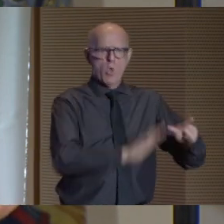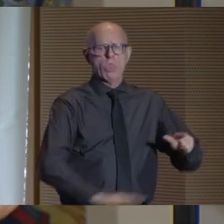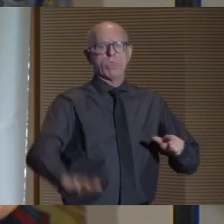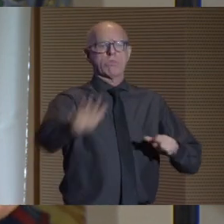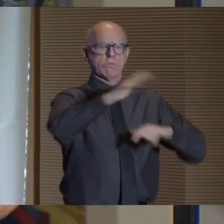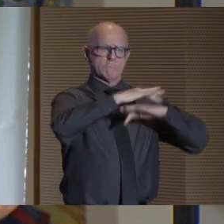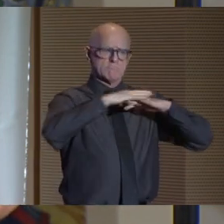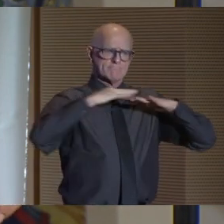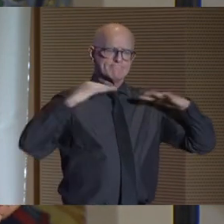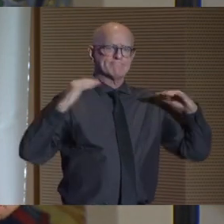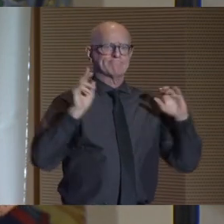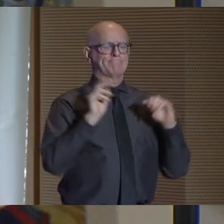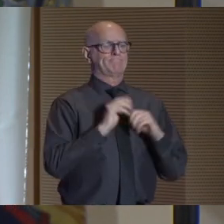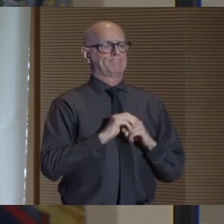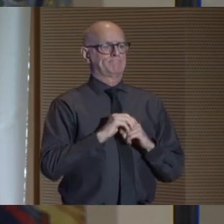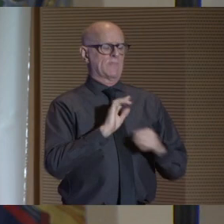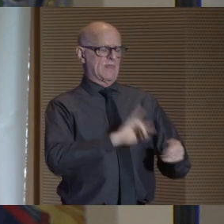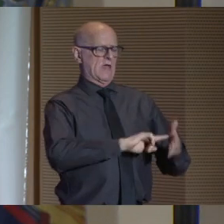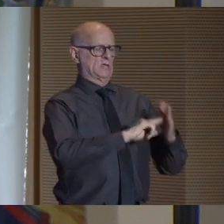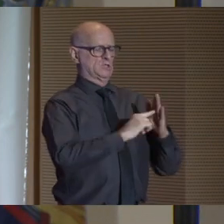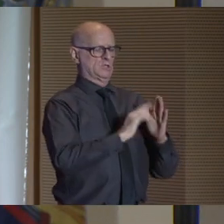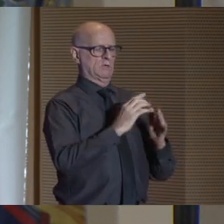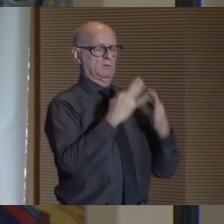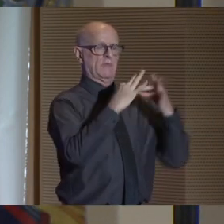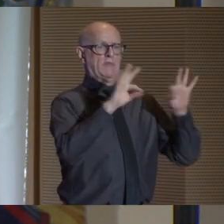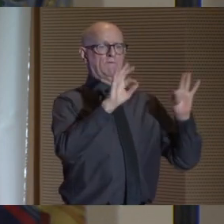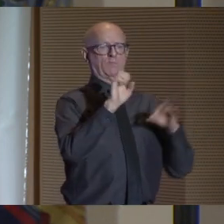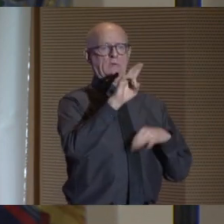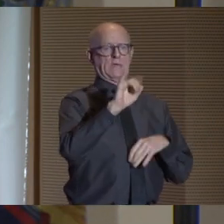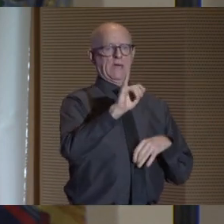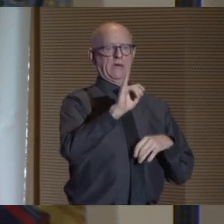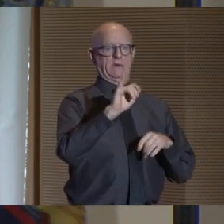What started as the Free Academy has since grown to 25 schools,